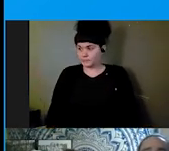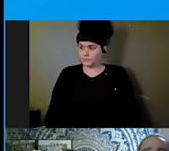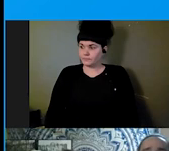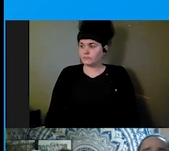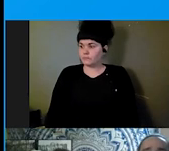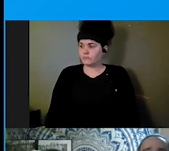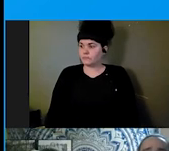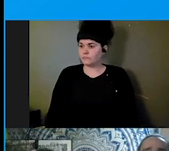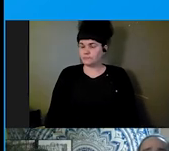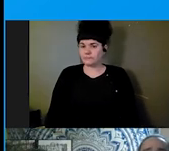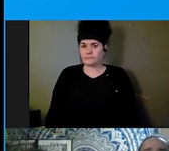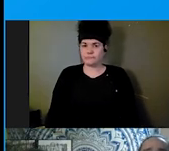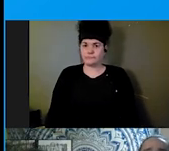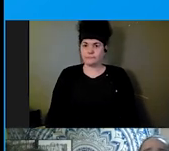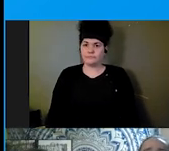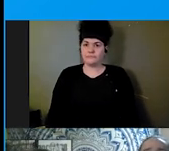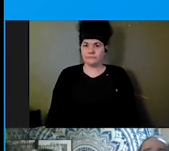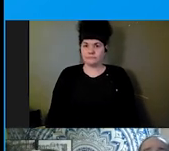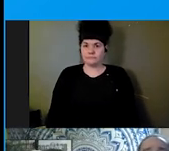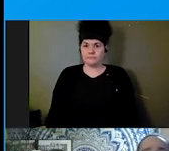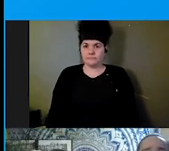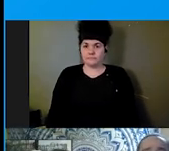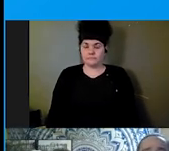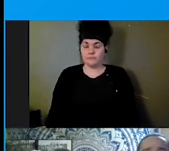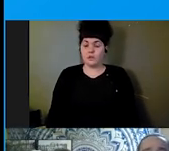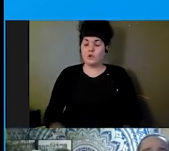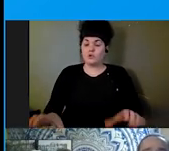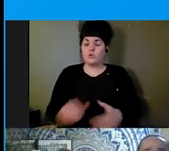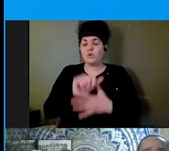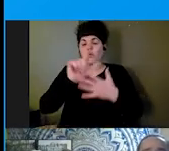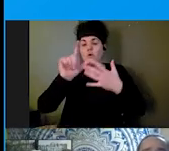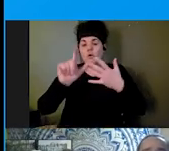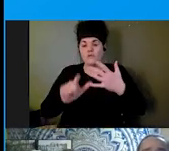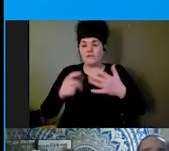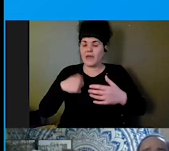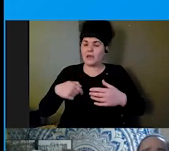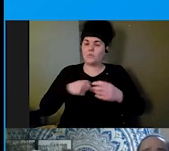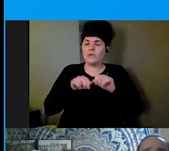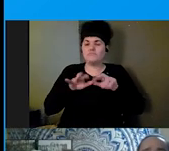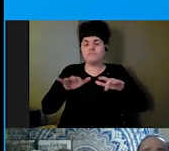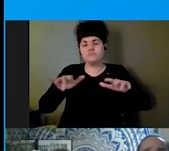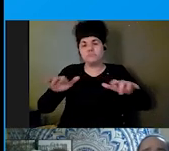things, The Partnership expands disaster readiness and community resilience throughout the nation and